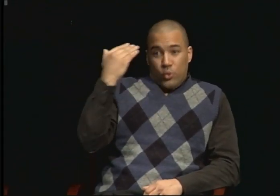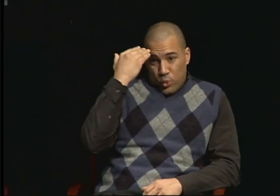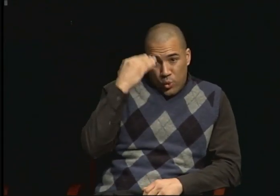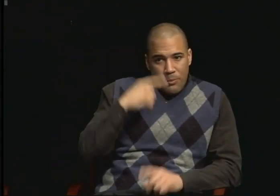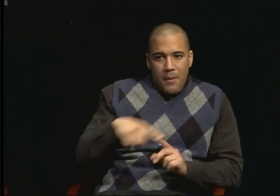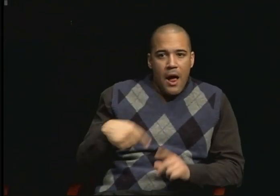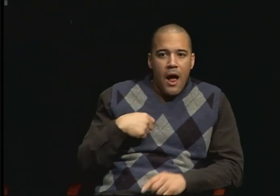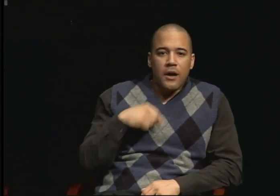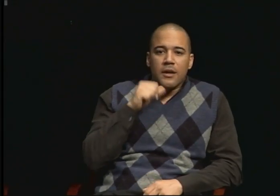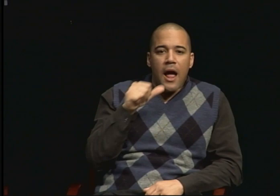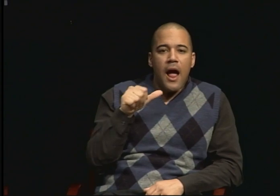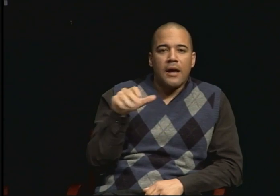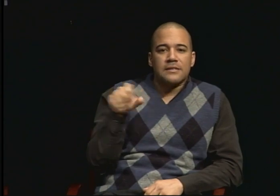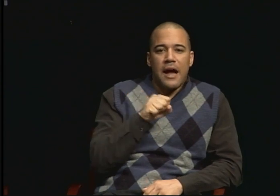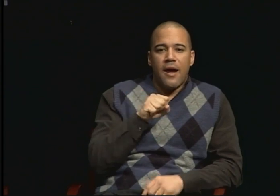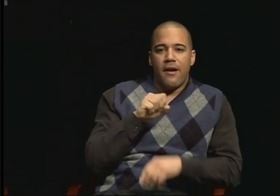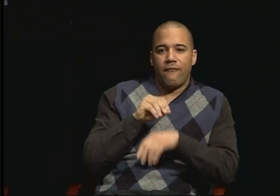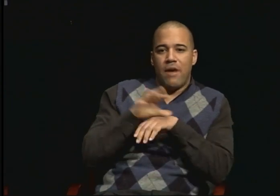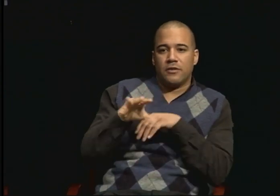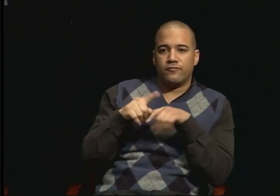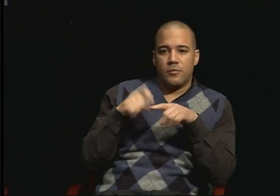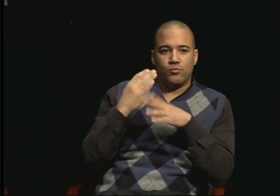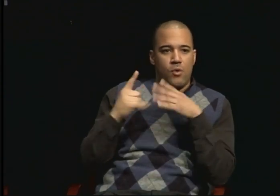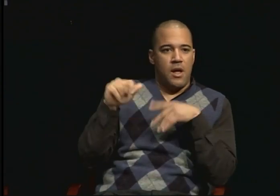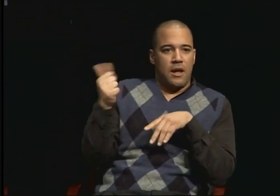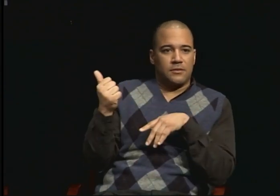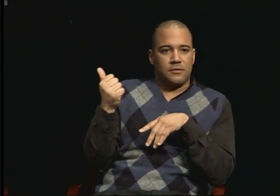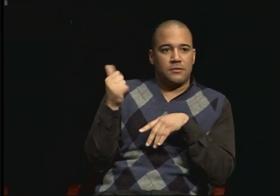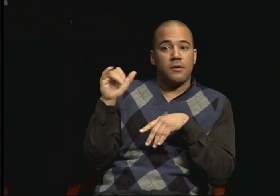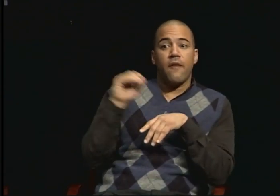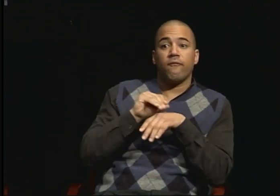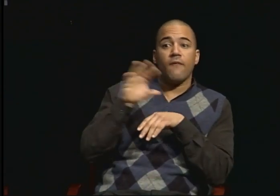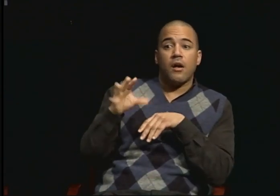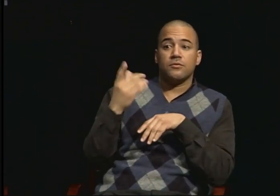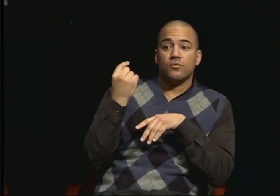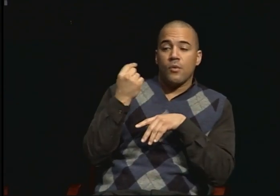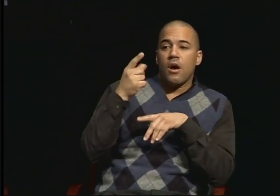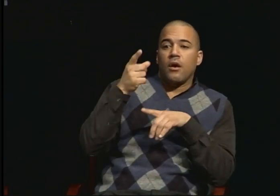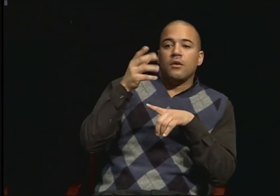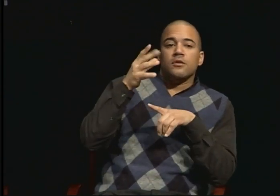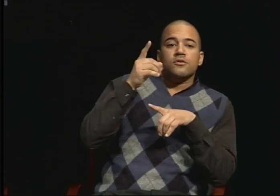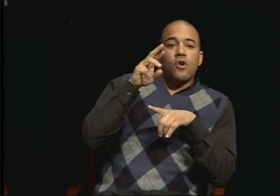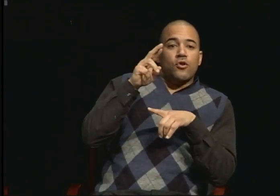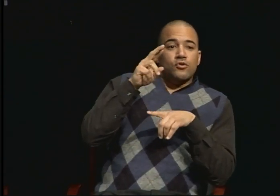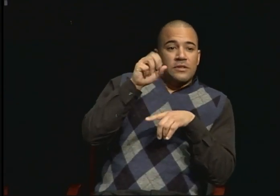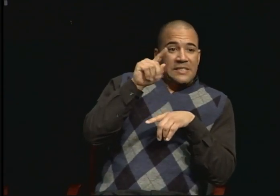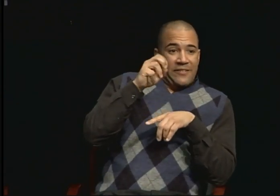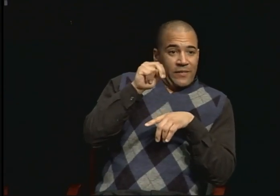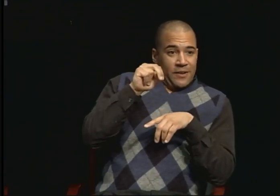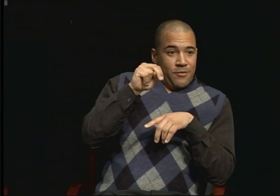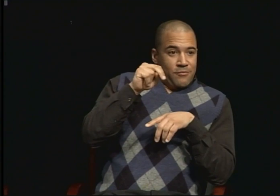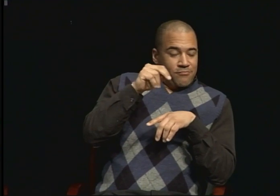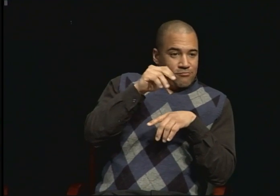Dr. Steven Weiner here at -- is he here? Is Dr. Weiner here? The Provost?